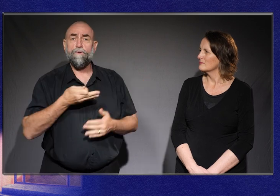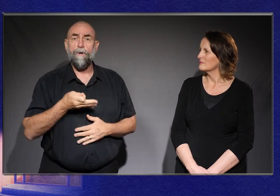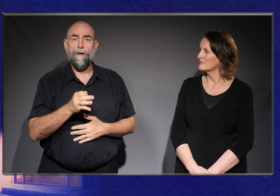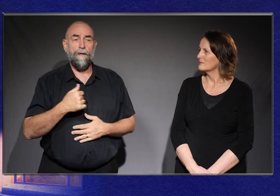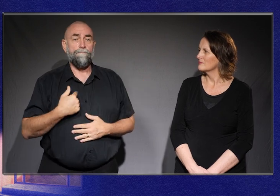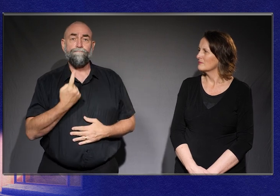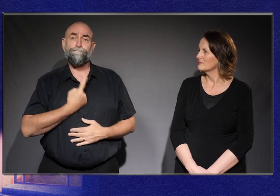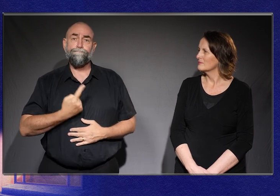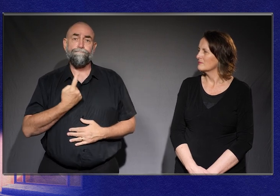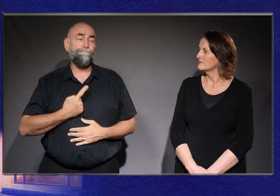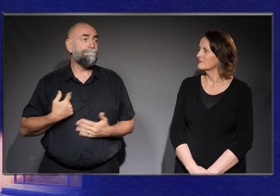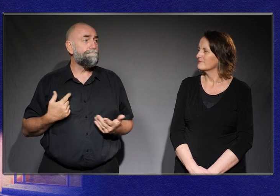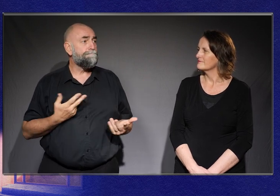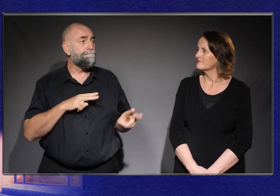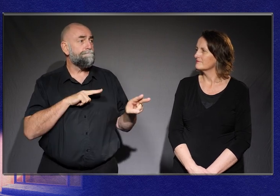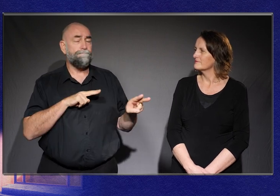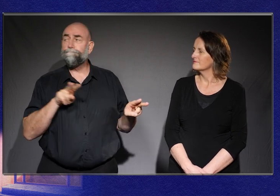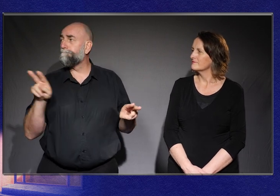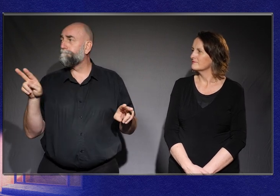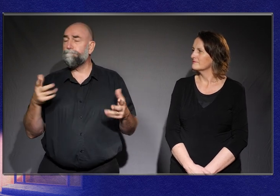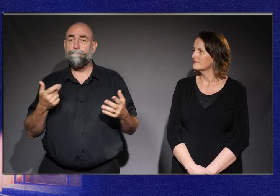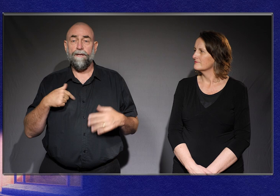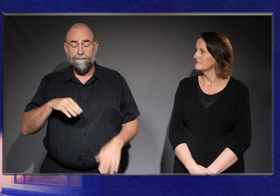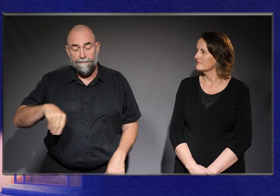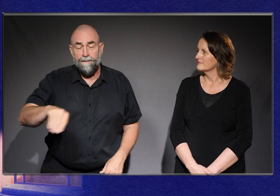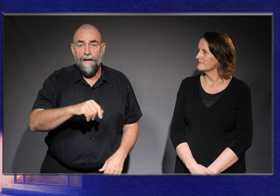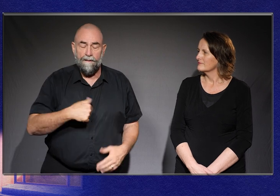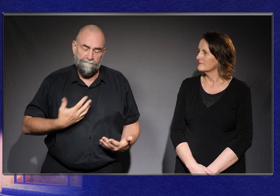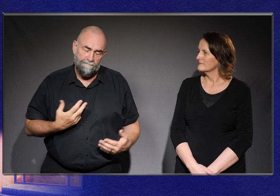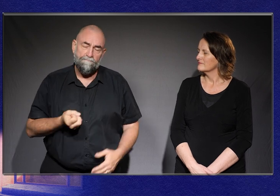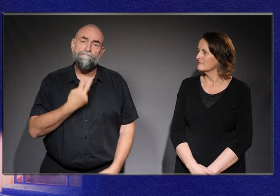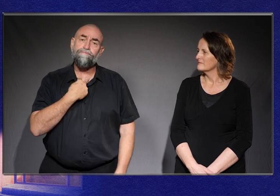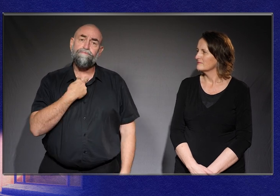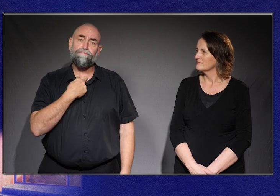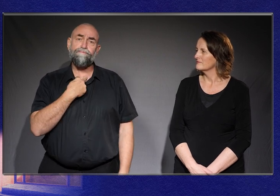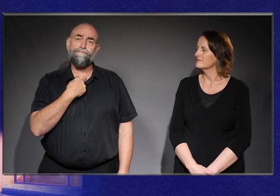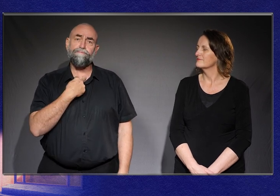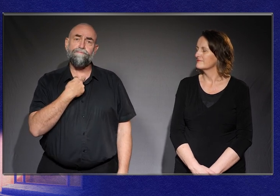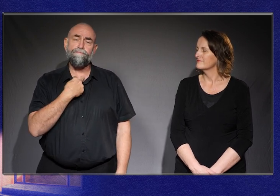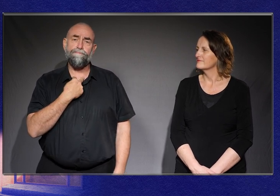And I was left alone. Sitting in that sandpit devastated.